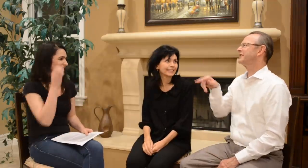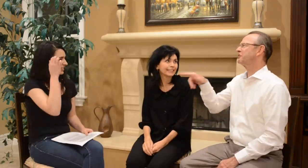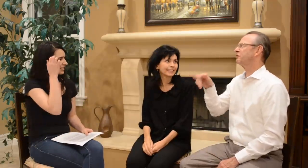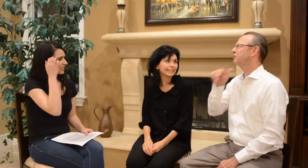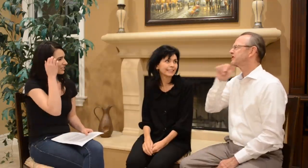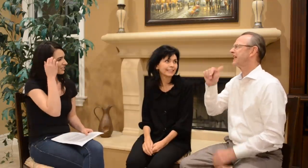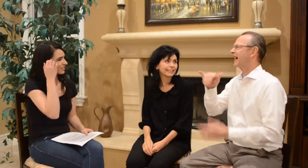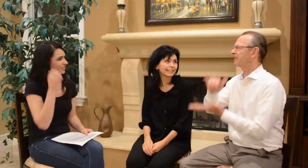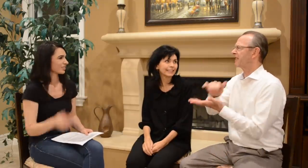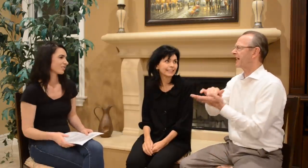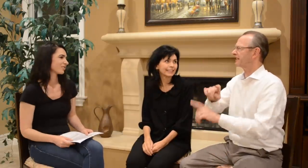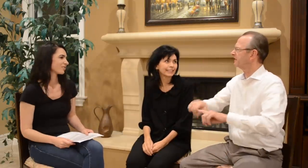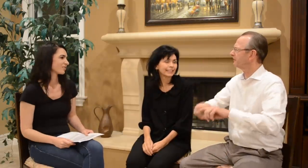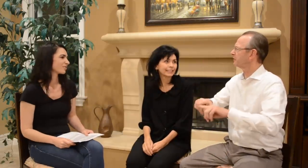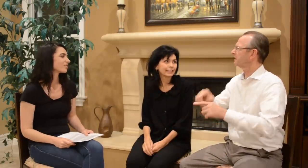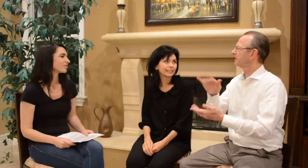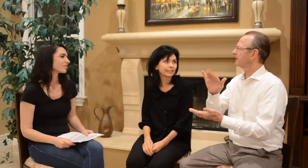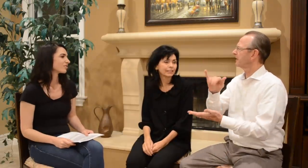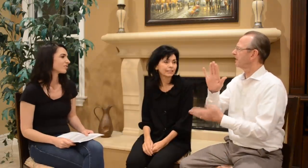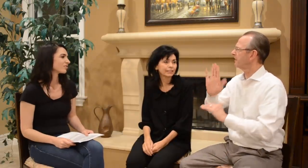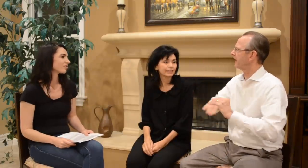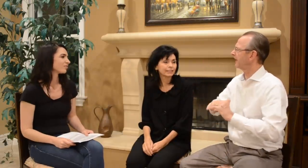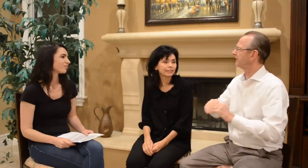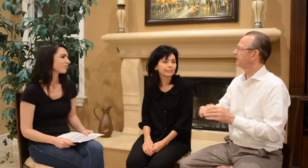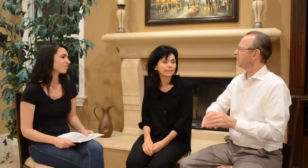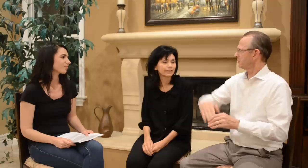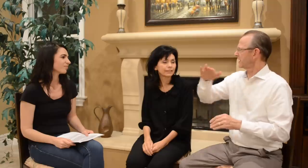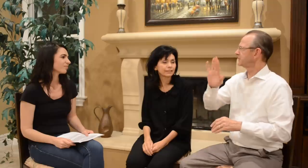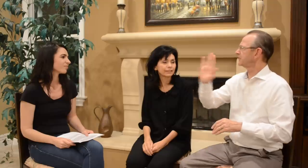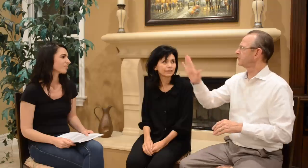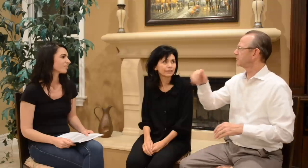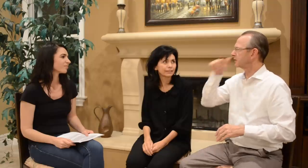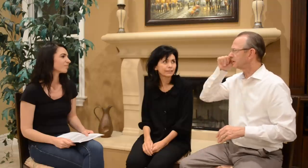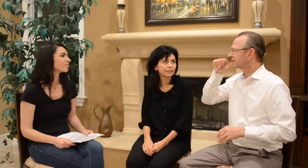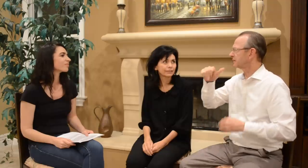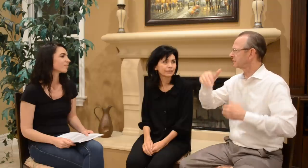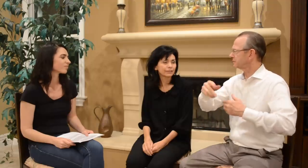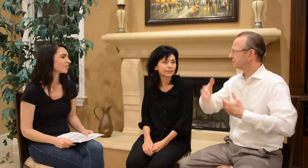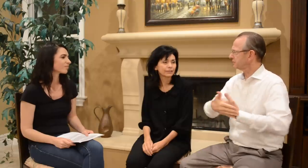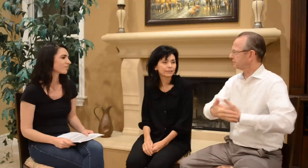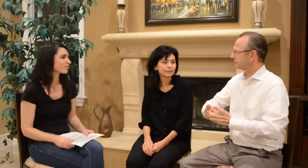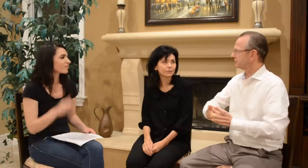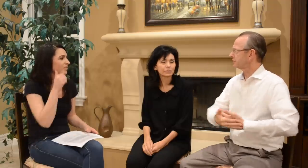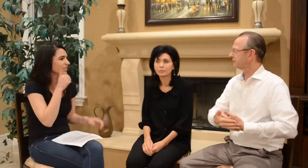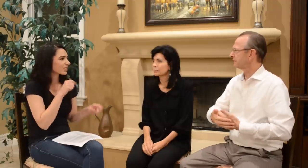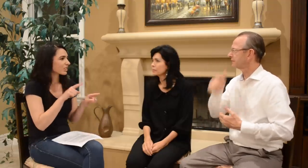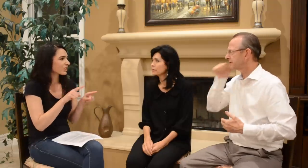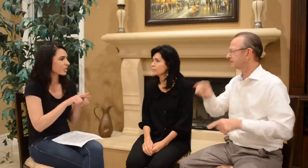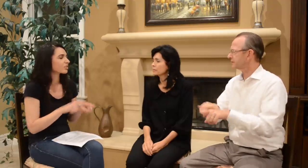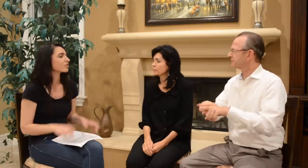Raising you was not that different than raising your sisters. (Ashley showing the correct sign for “sister”)